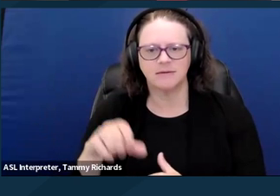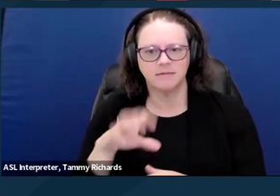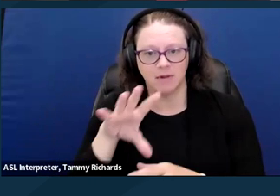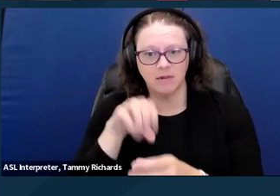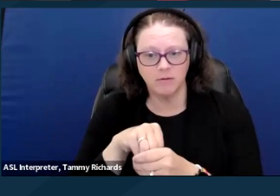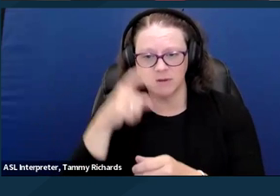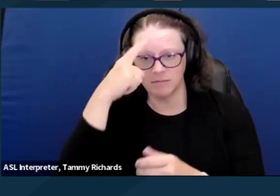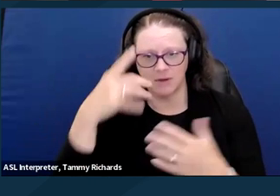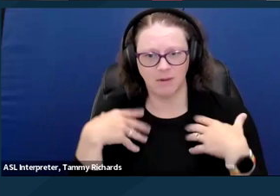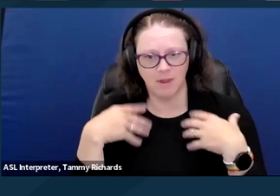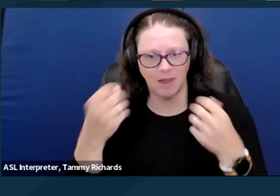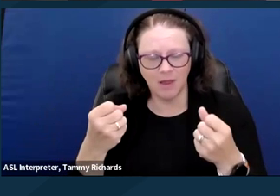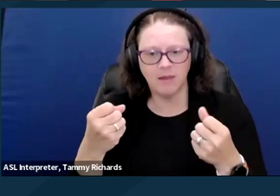and substance use disorders.